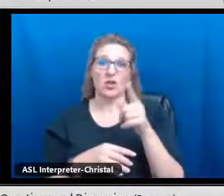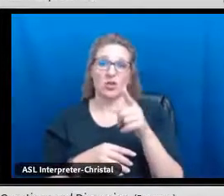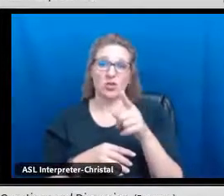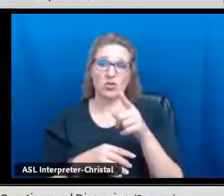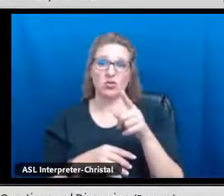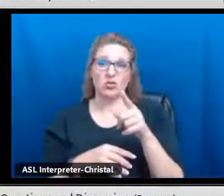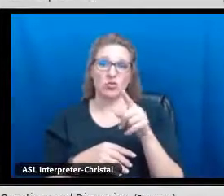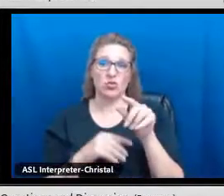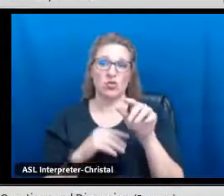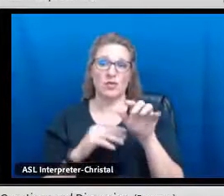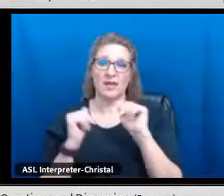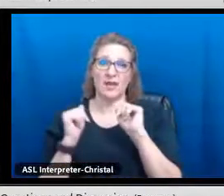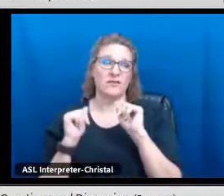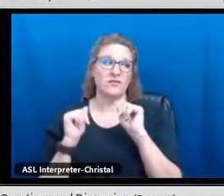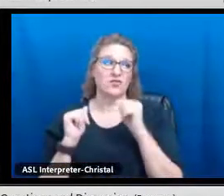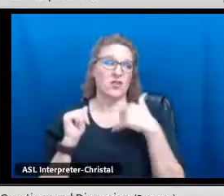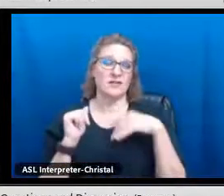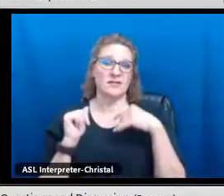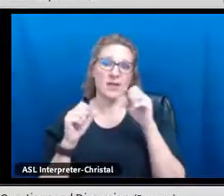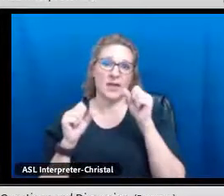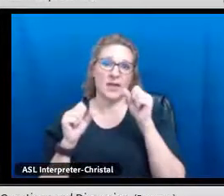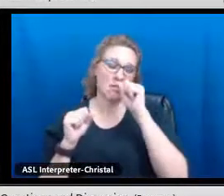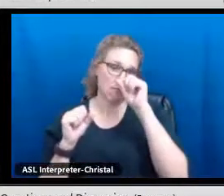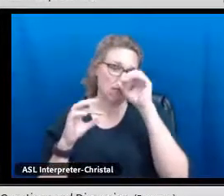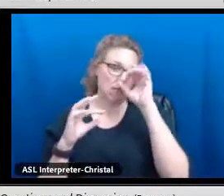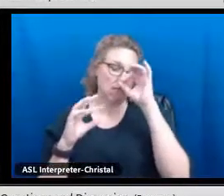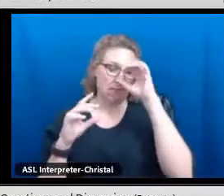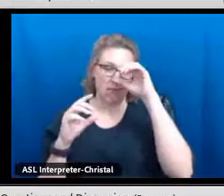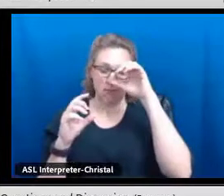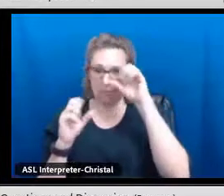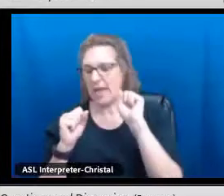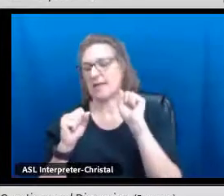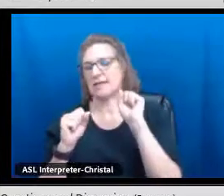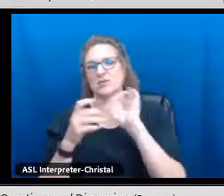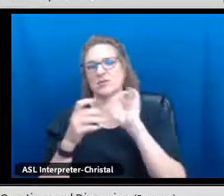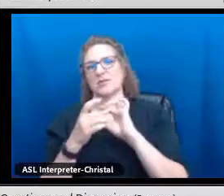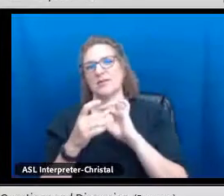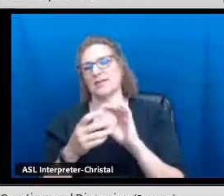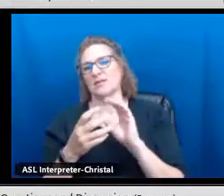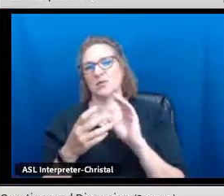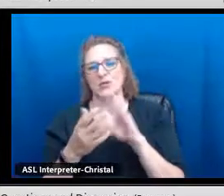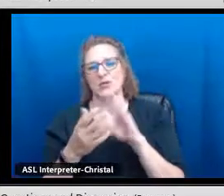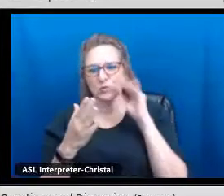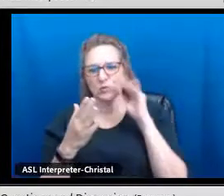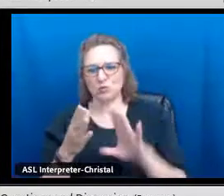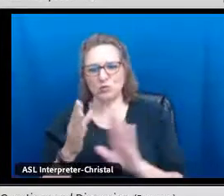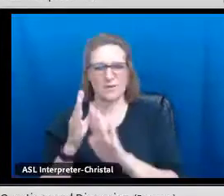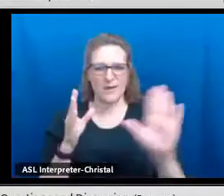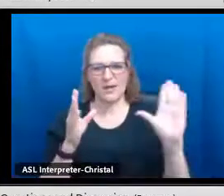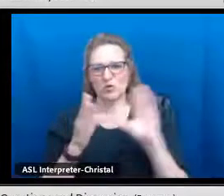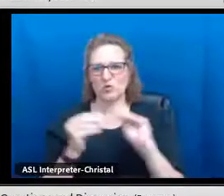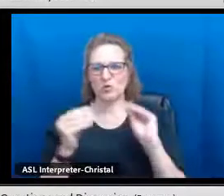Those of us that have been fortunate enough to be part of those presentations, you go